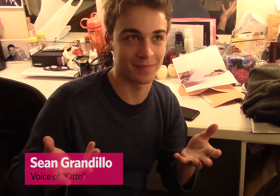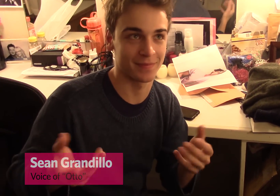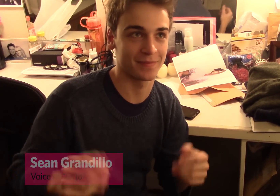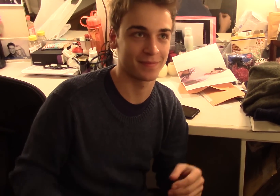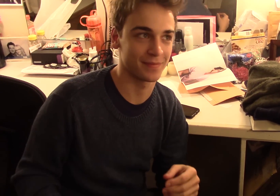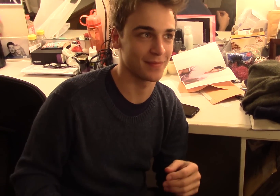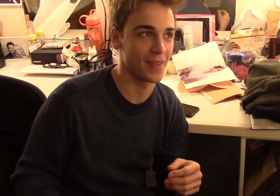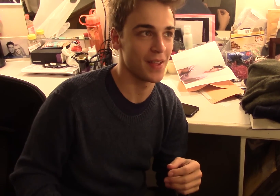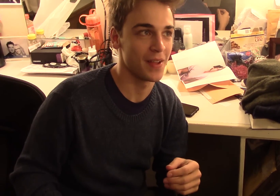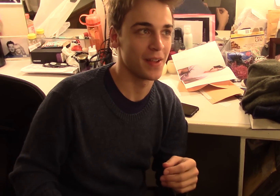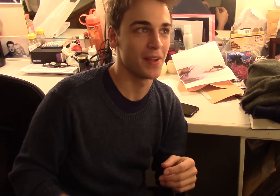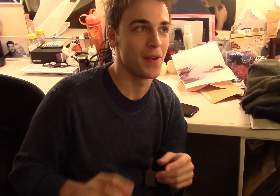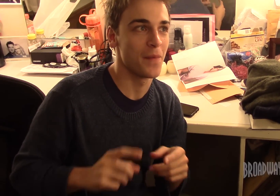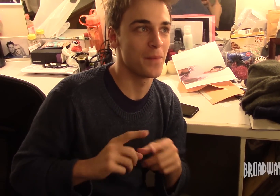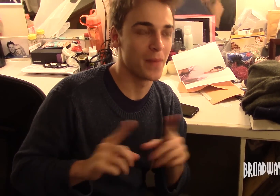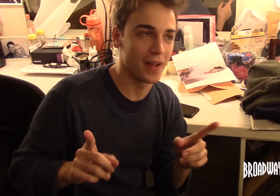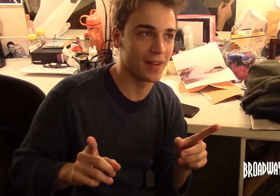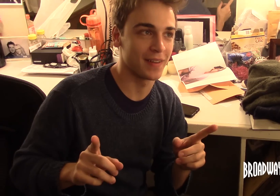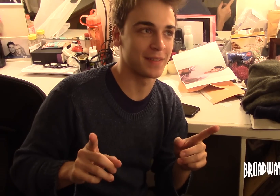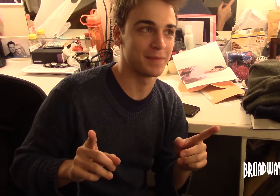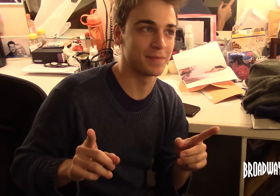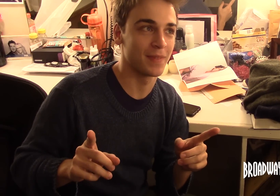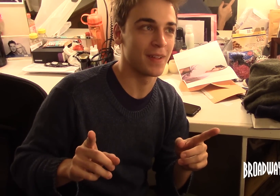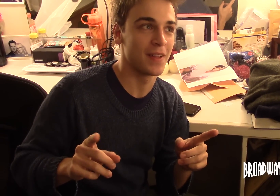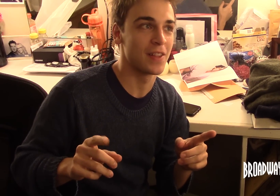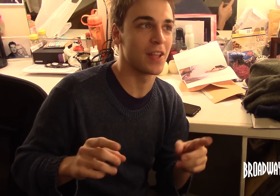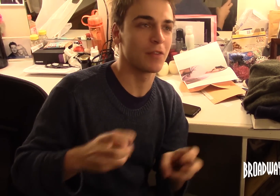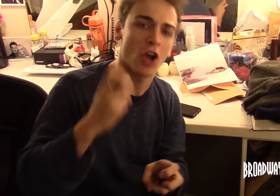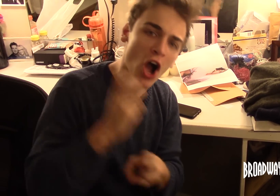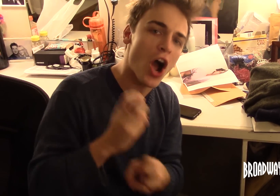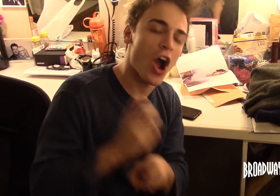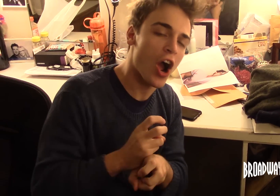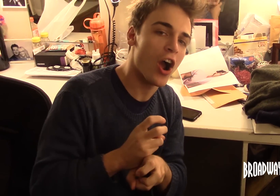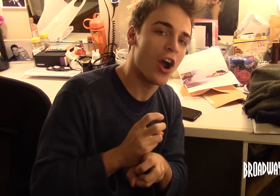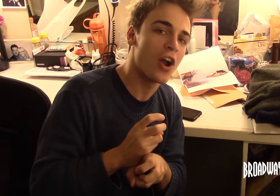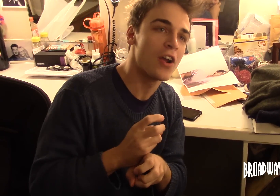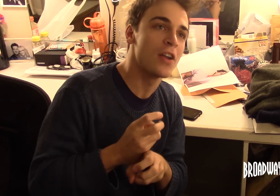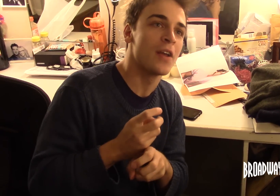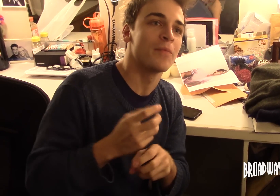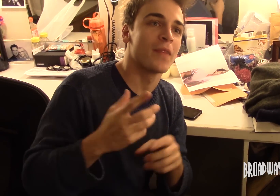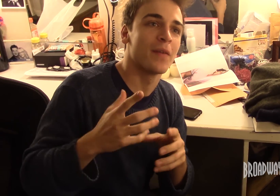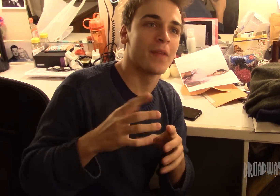amazing, but hard,